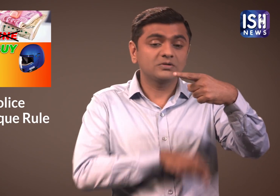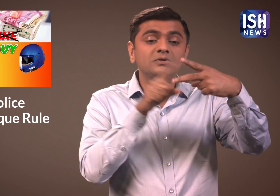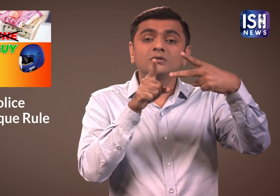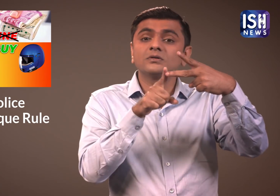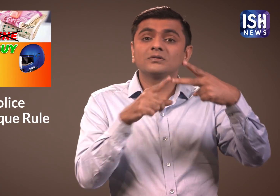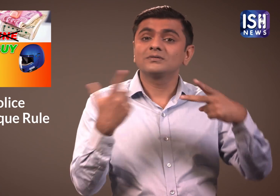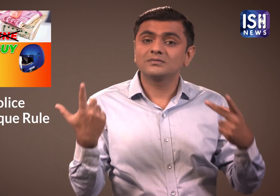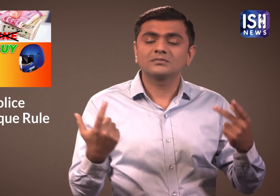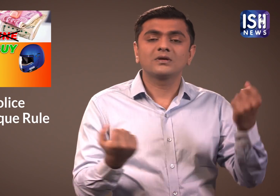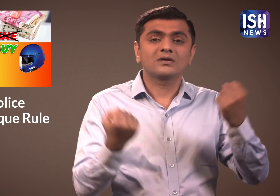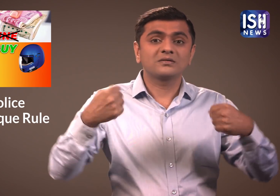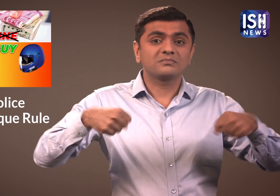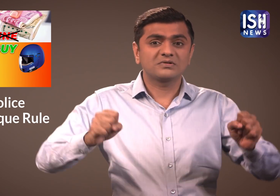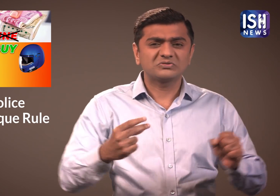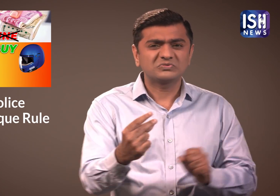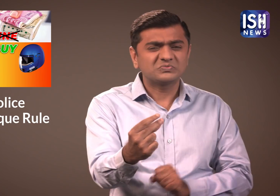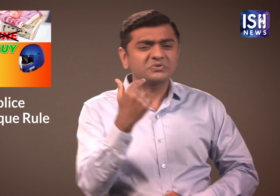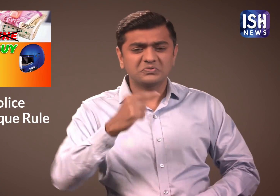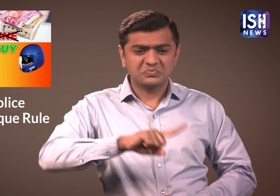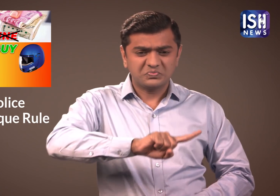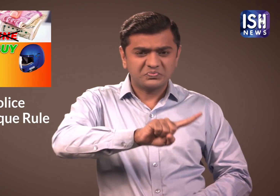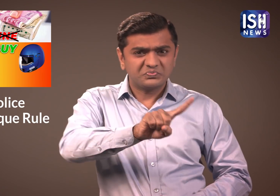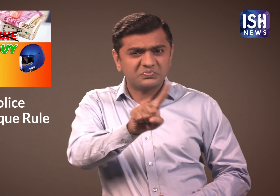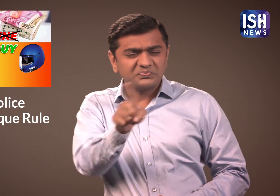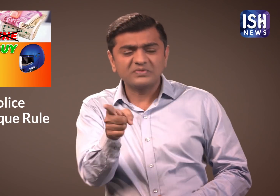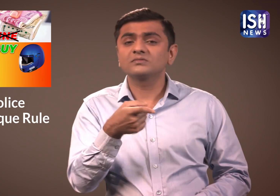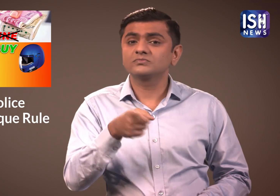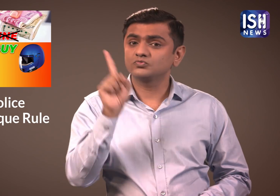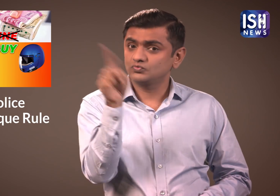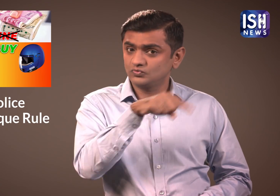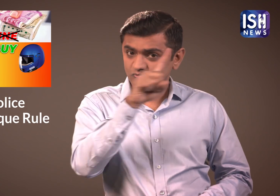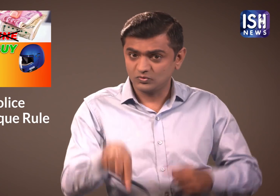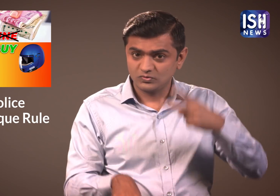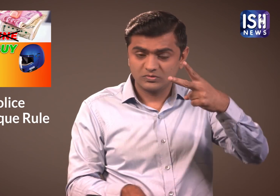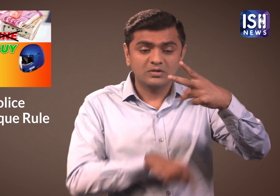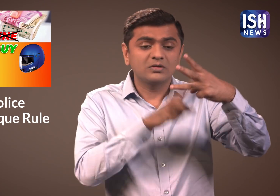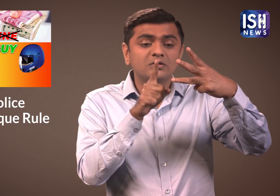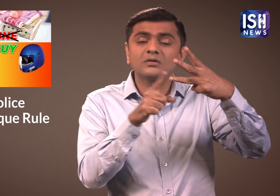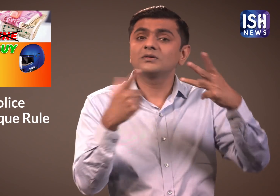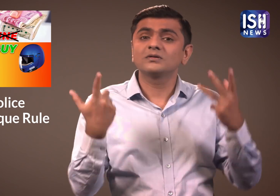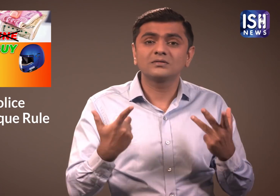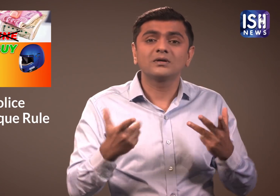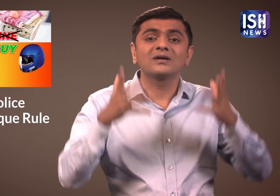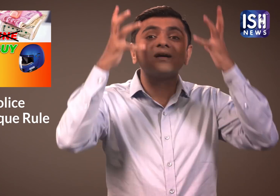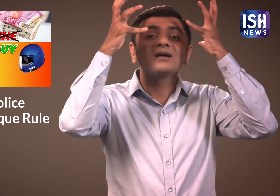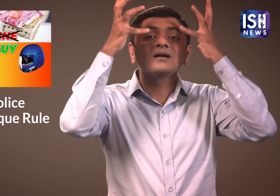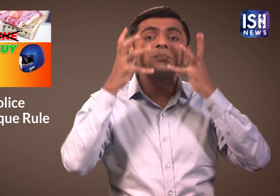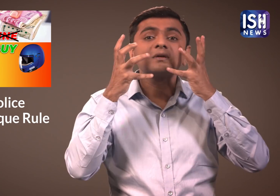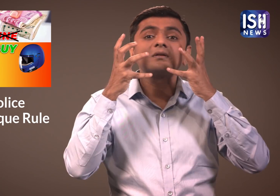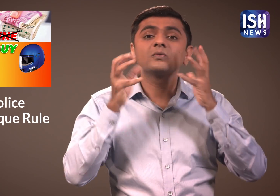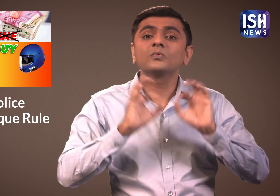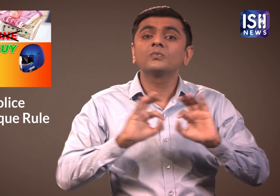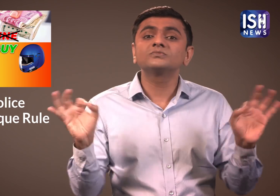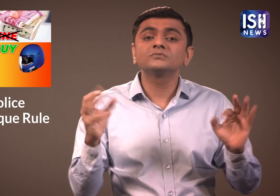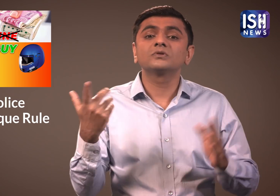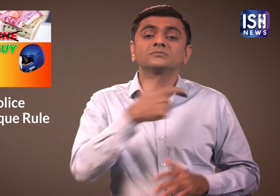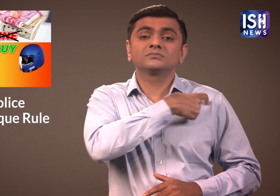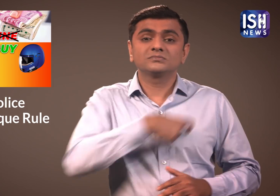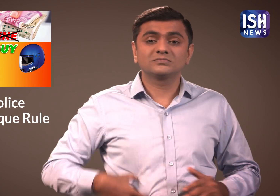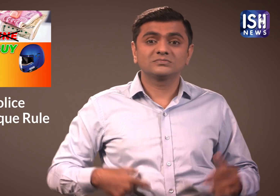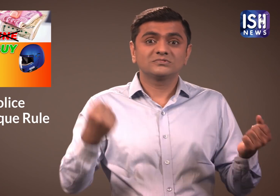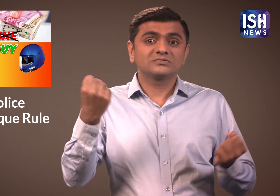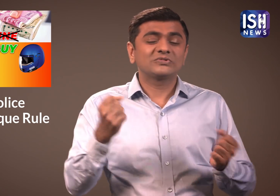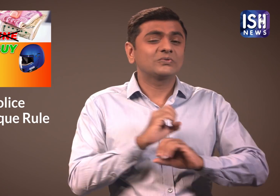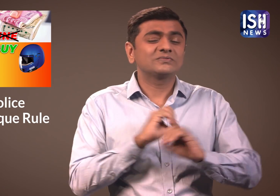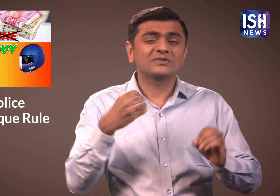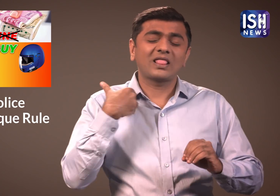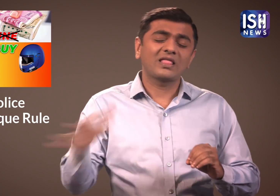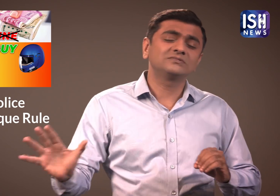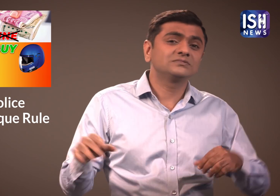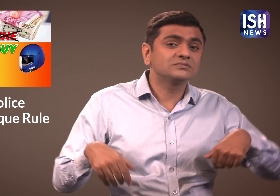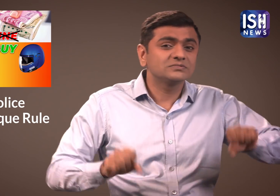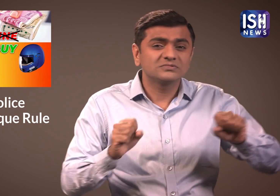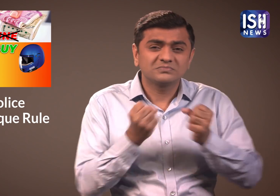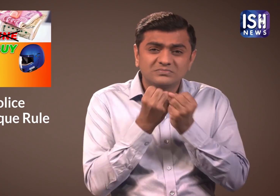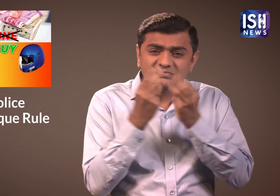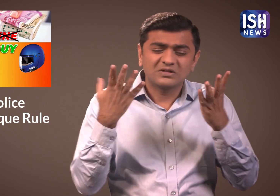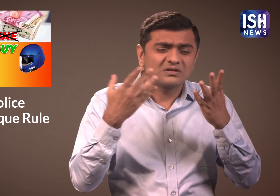Some over speed, some do not wear a helmet and some do not wear their seat belt.